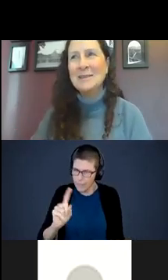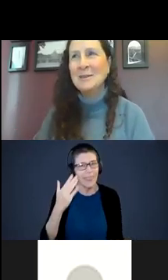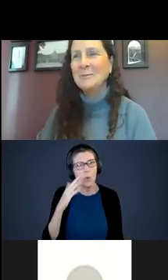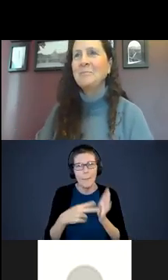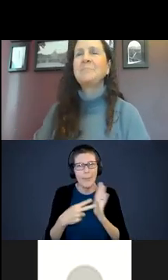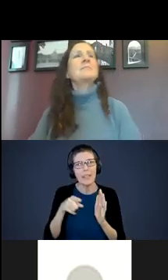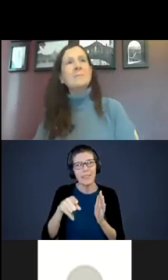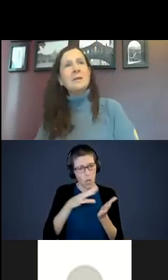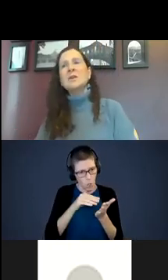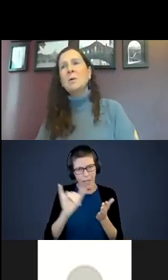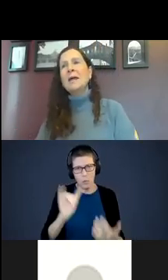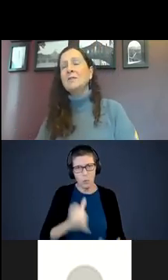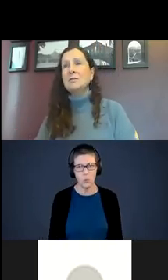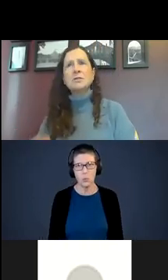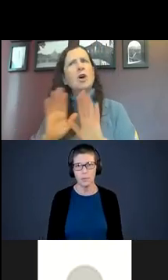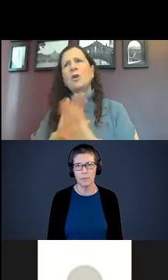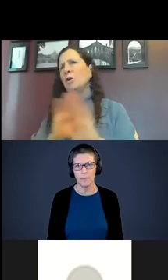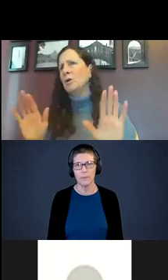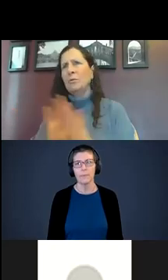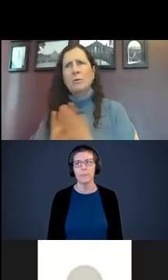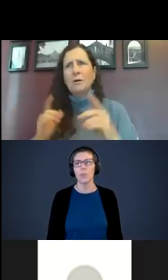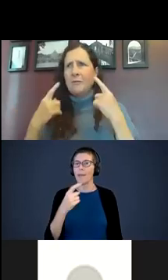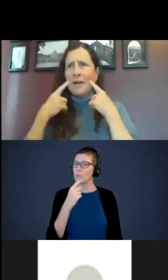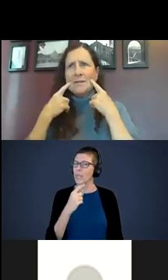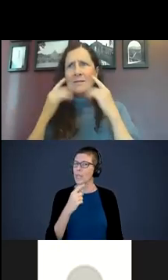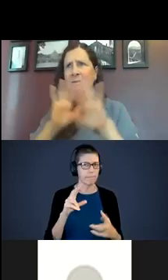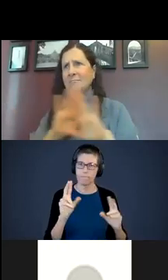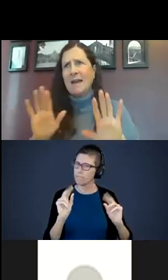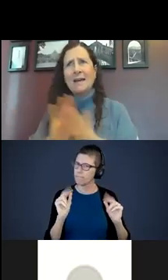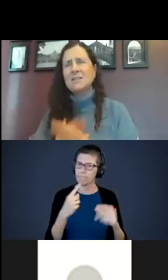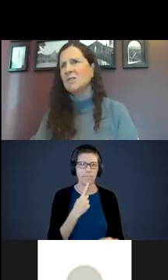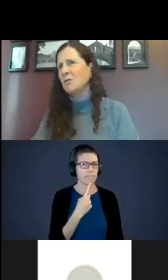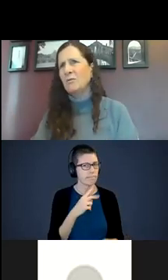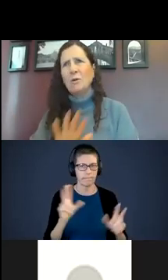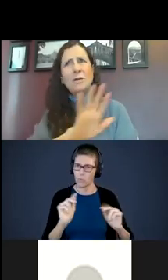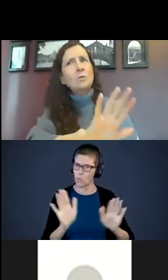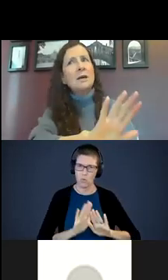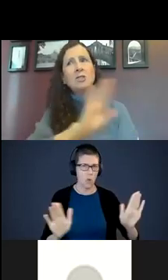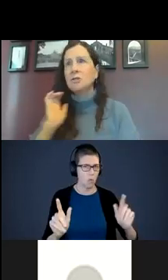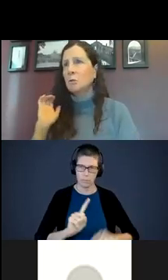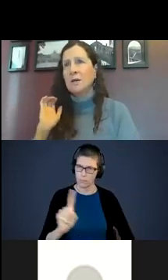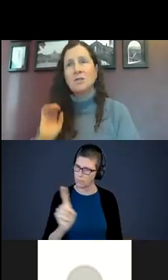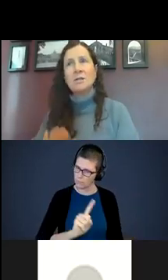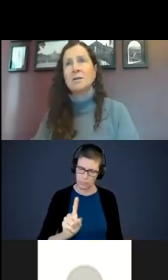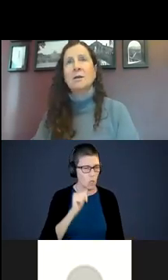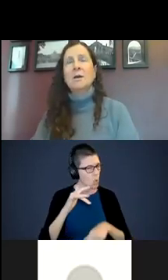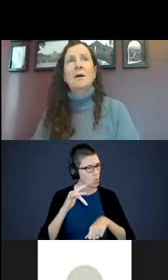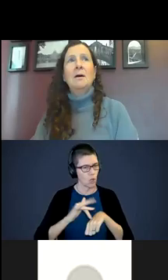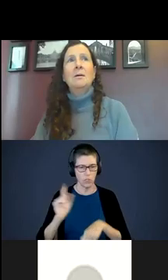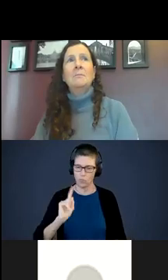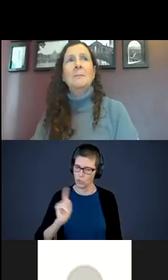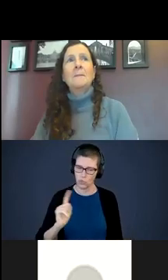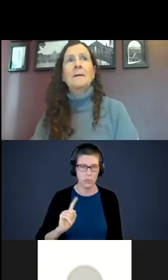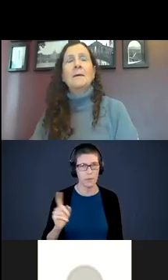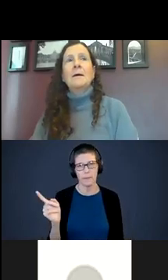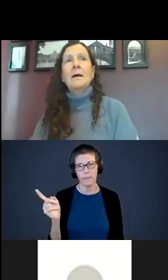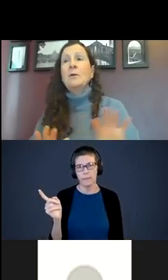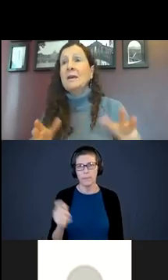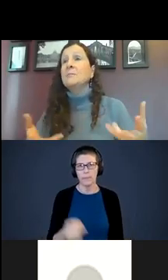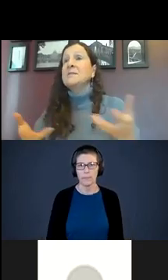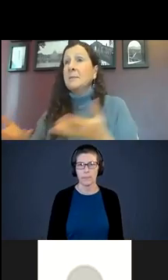too. We must use no, no, no, - face, hands - no, no, no, we don't touch it. We give them something